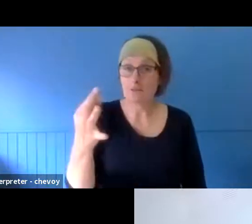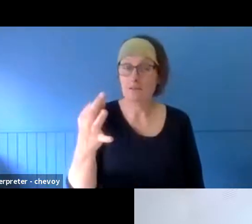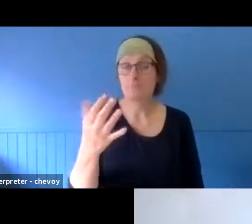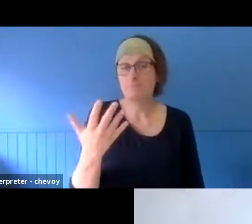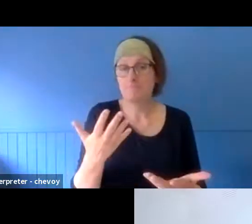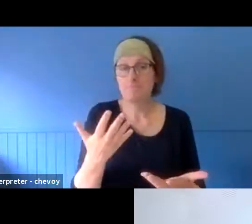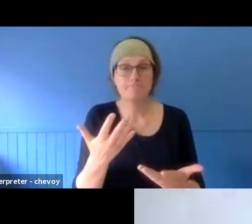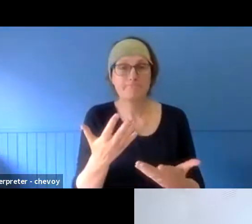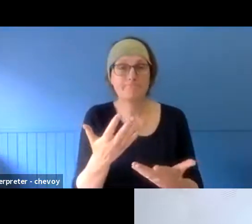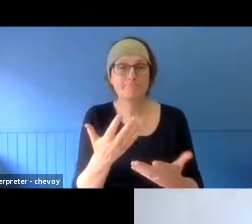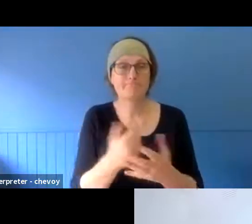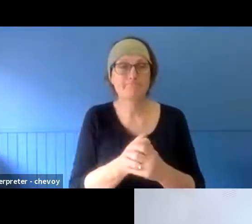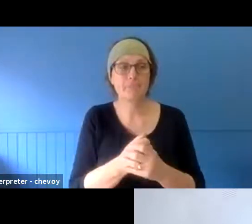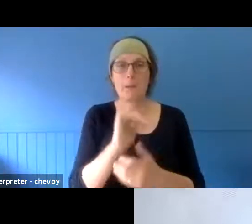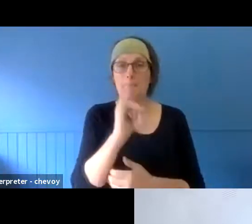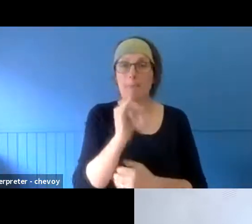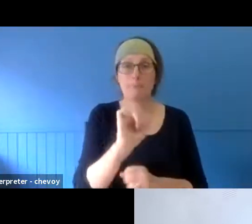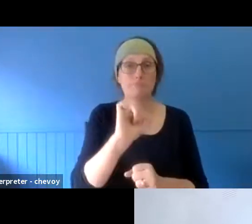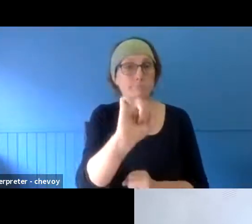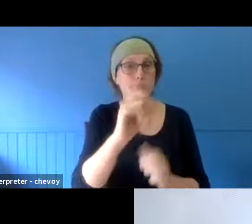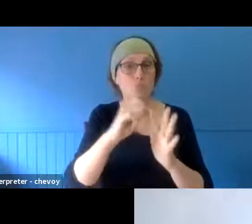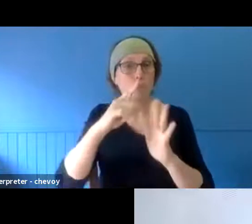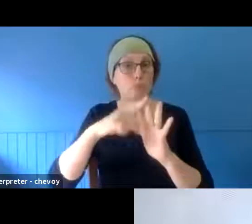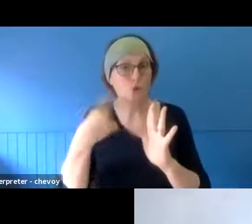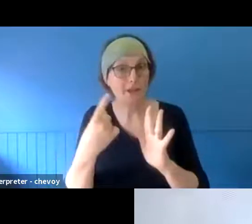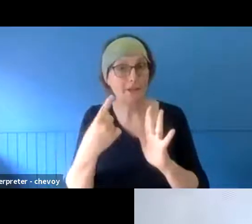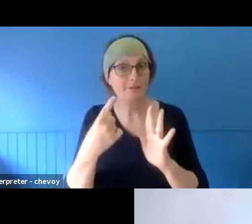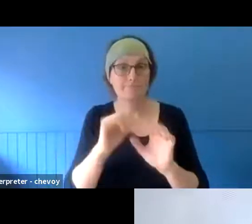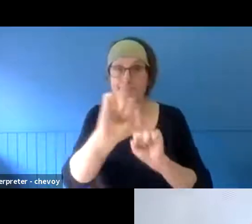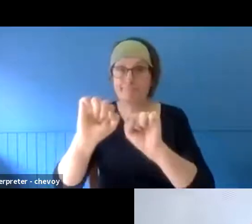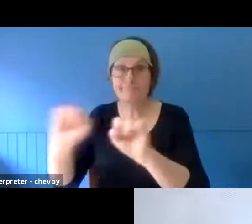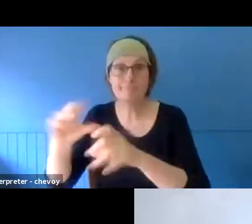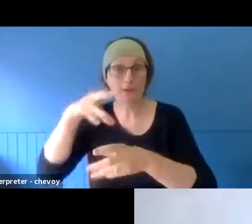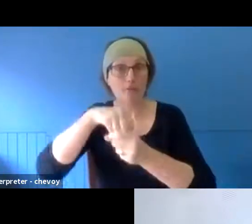project that they are working on, or have worked on, and I want to ask